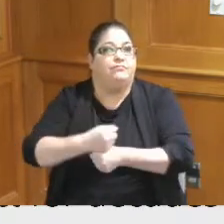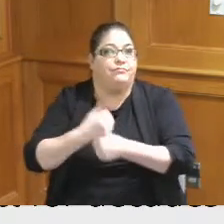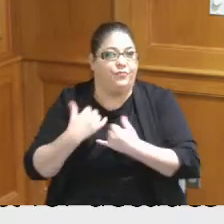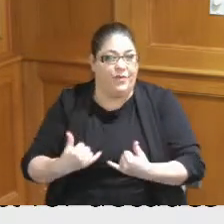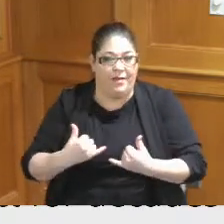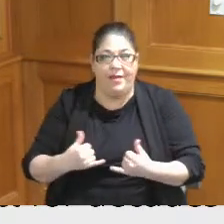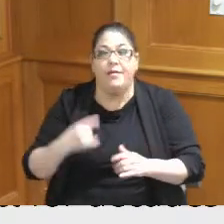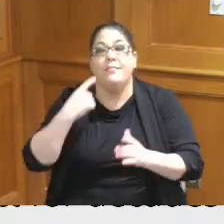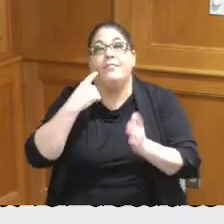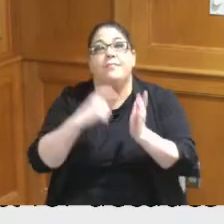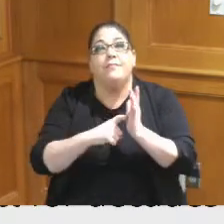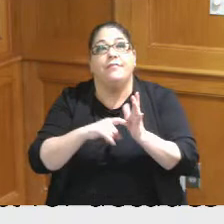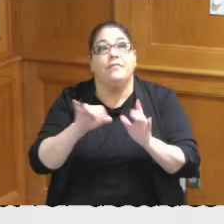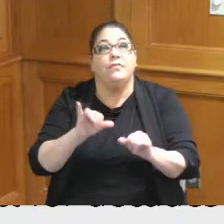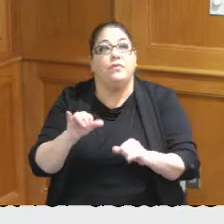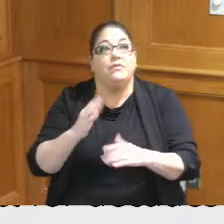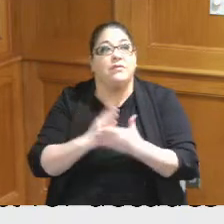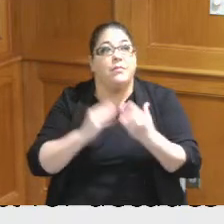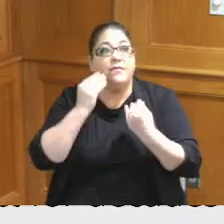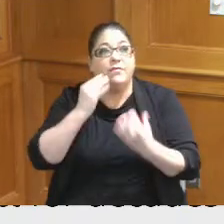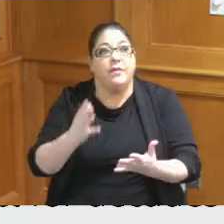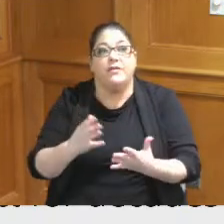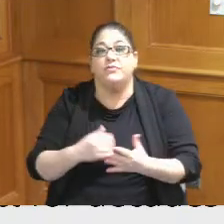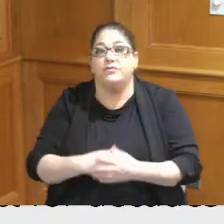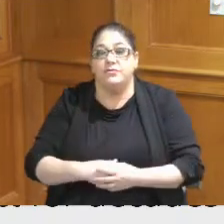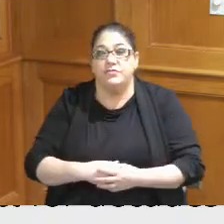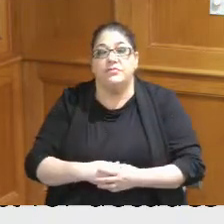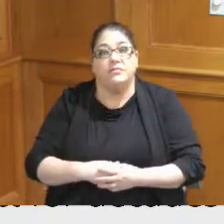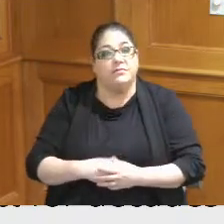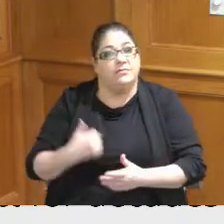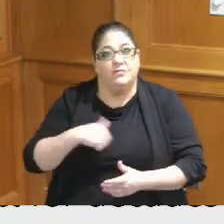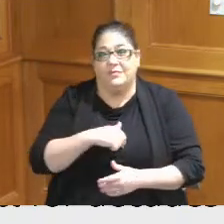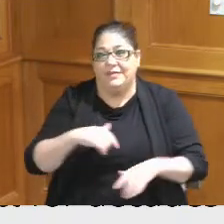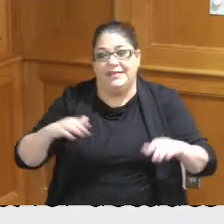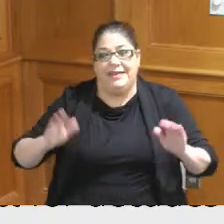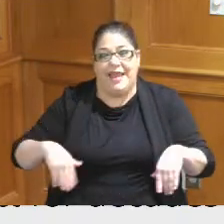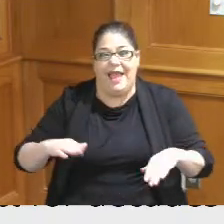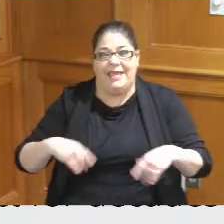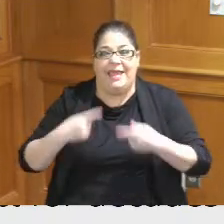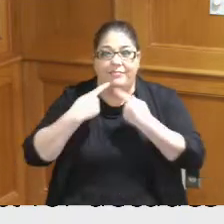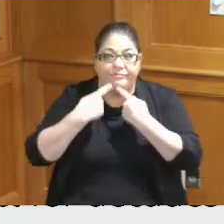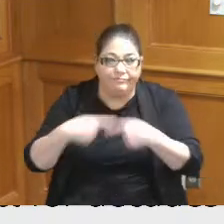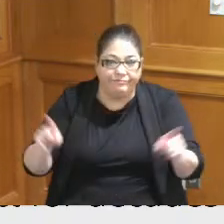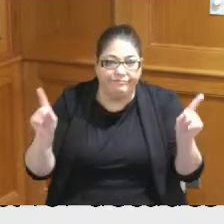recognizing that there's some information in here that we have not vetted publicly at this point